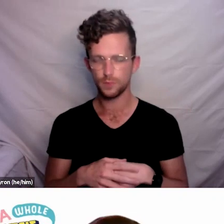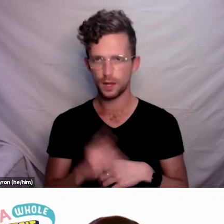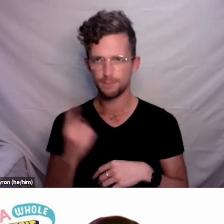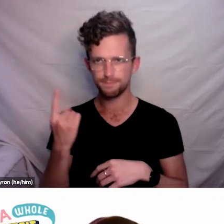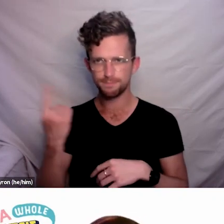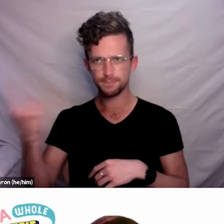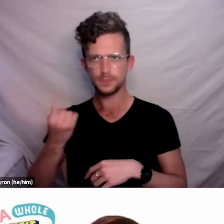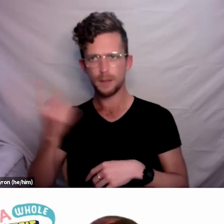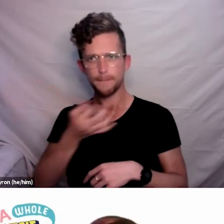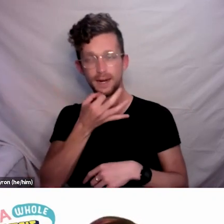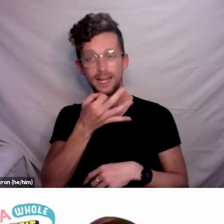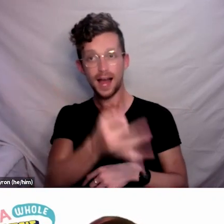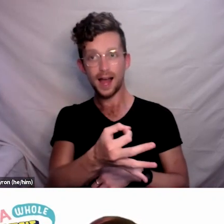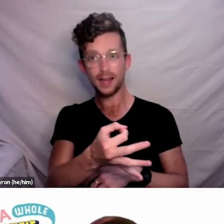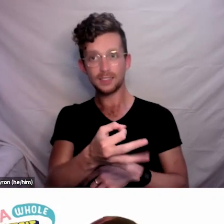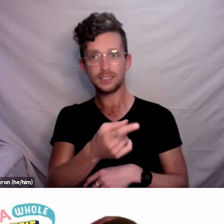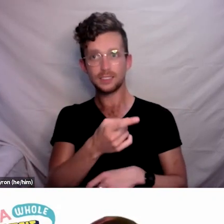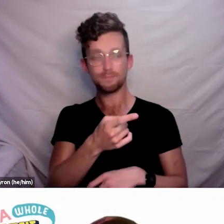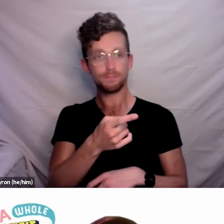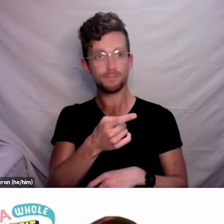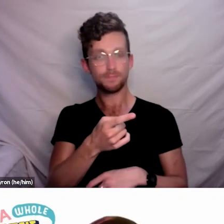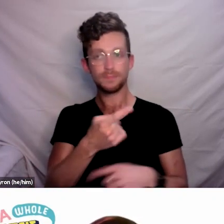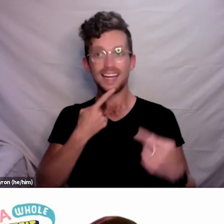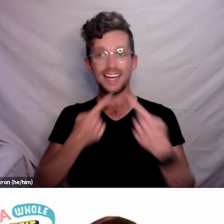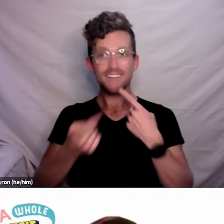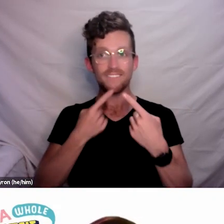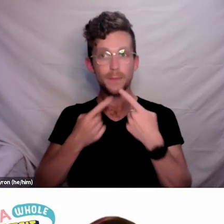are you consolidating this information into accessible emergency